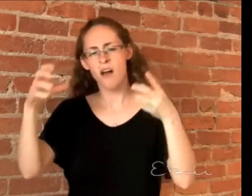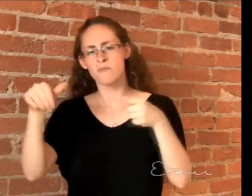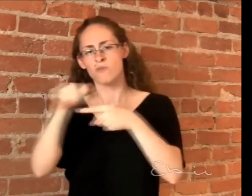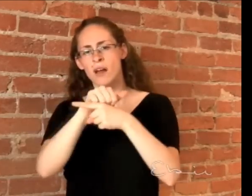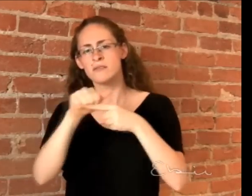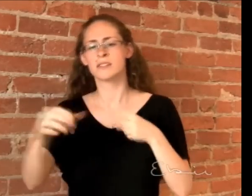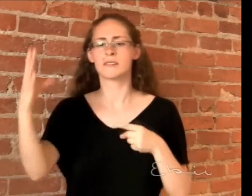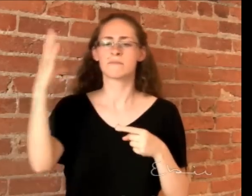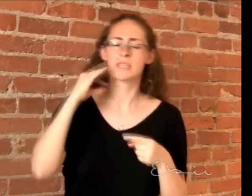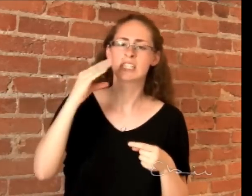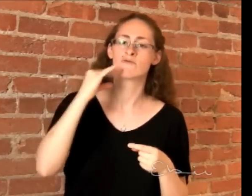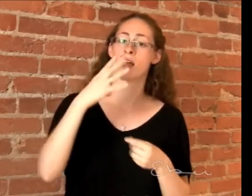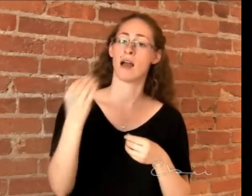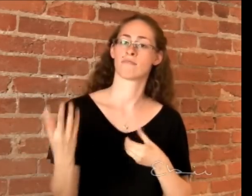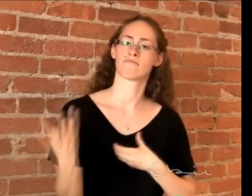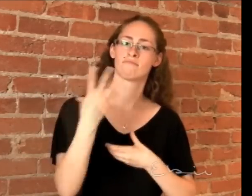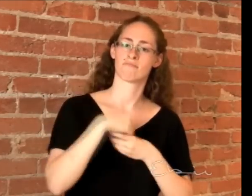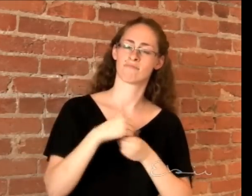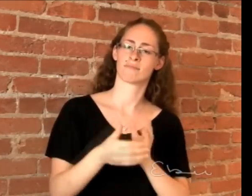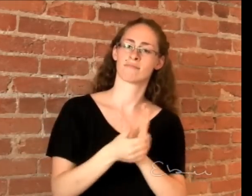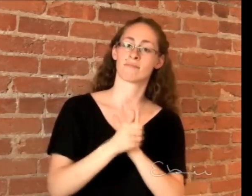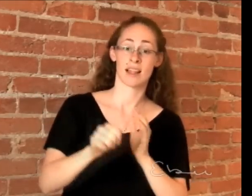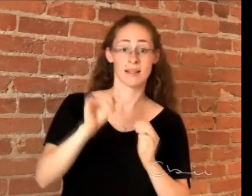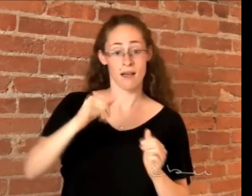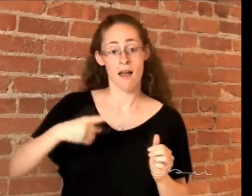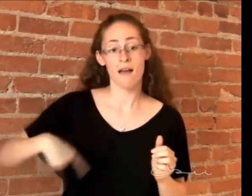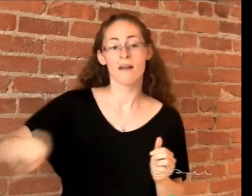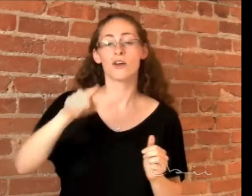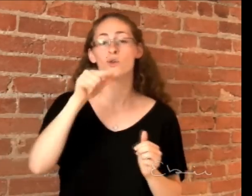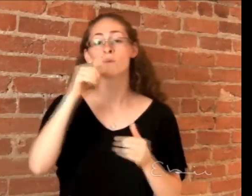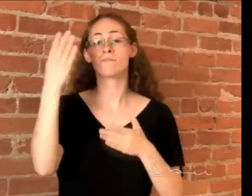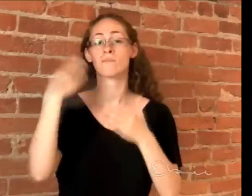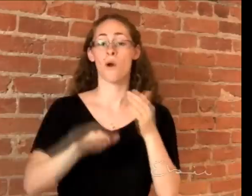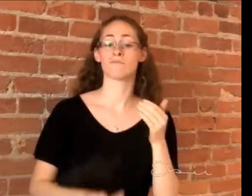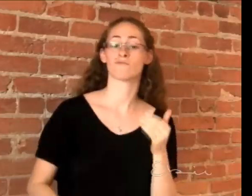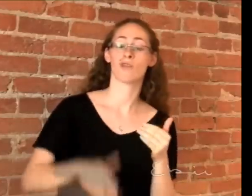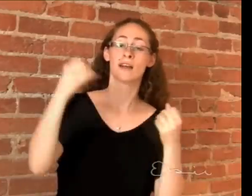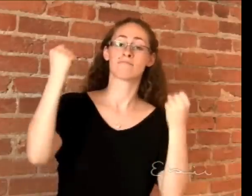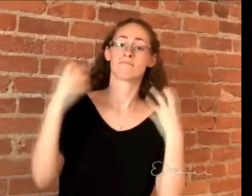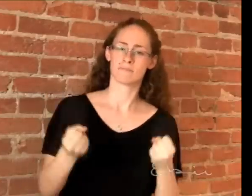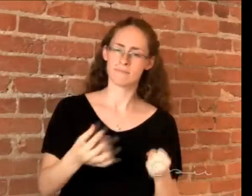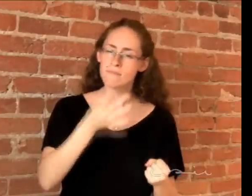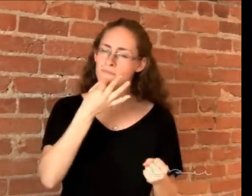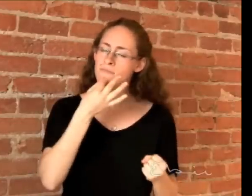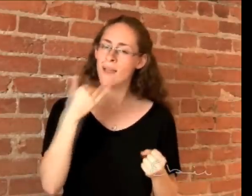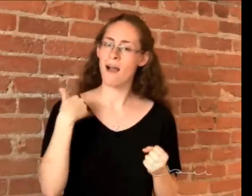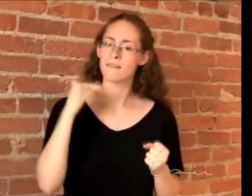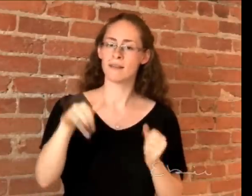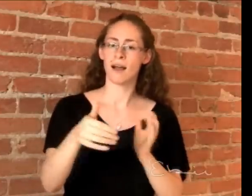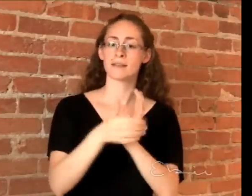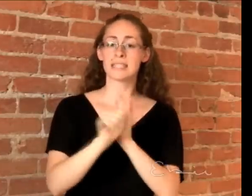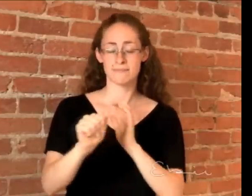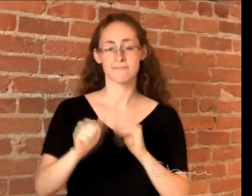process requires practice, experience, and innate gift which bilinguals are fortunate to have by how they